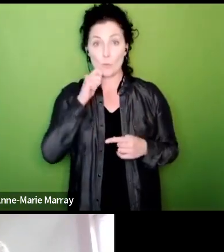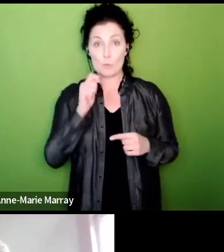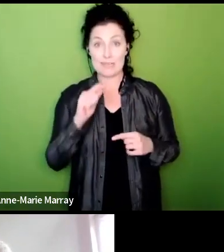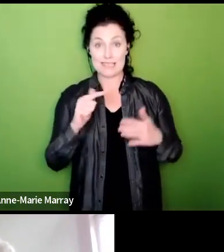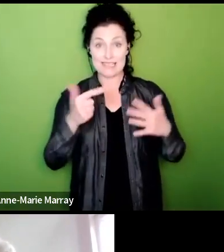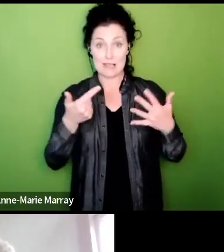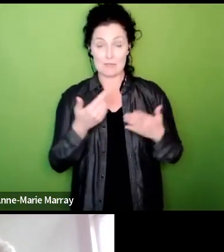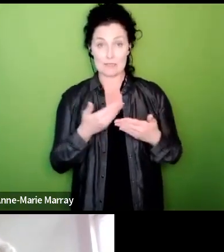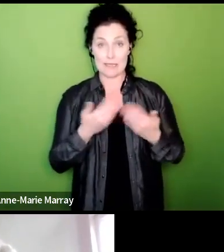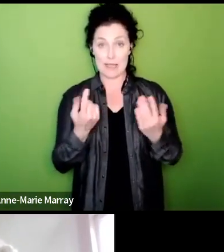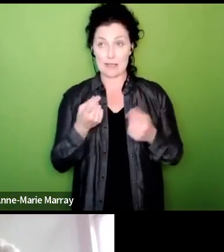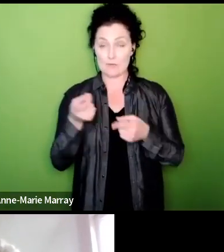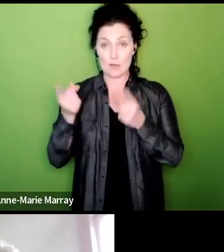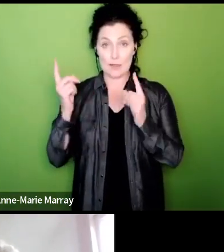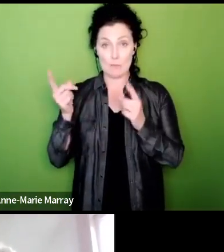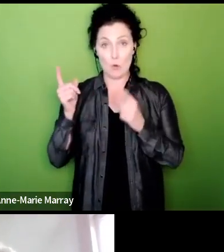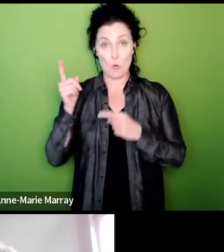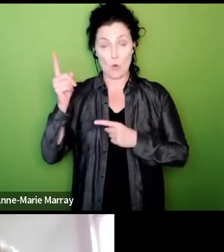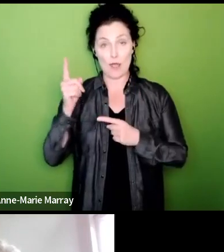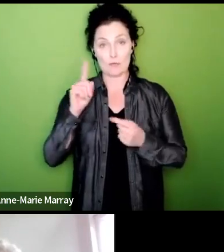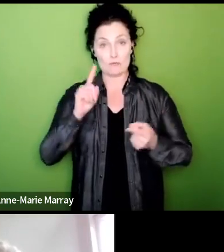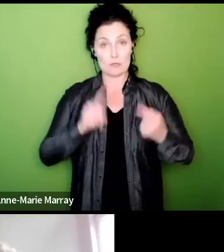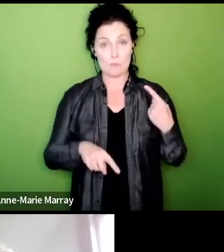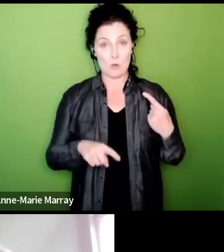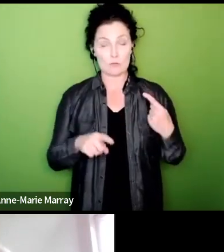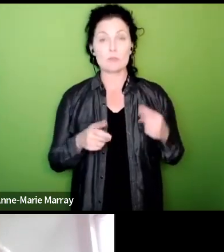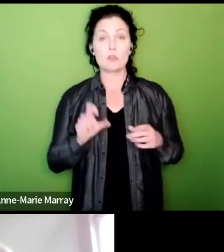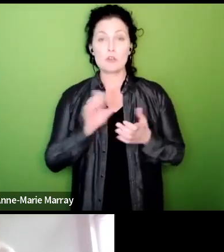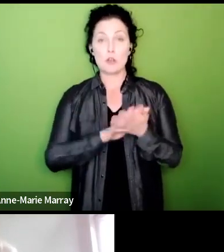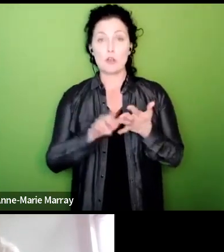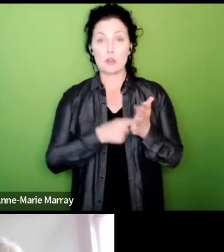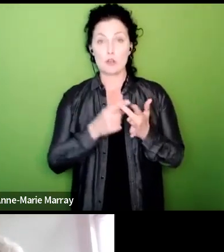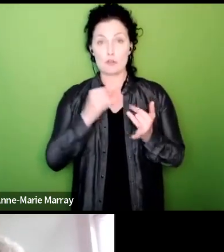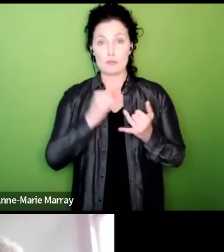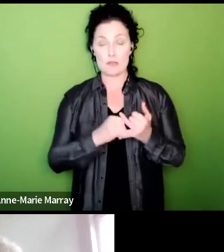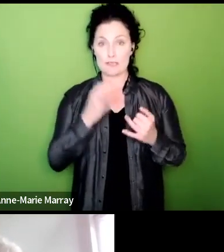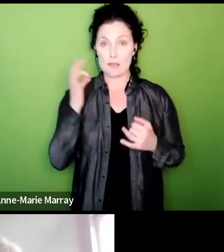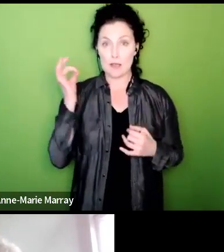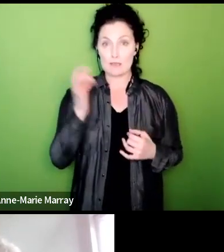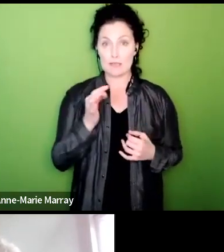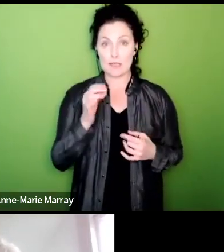employer to respond and what Chris is asking is what would the threshold be so over to you Mark